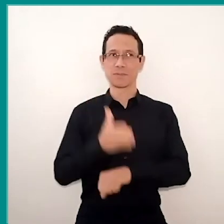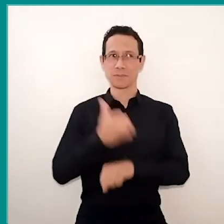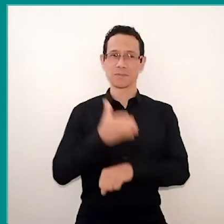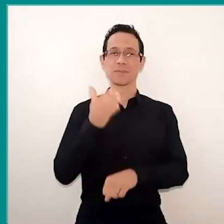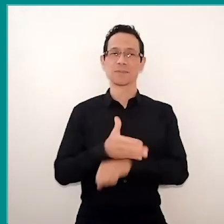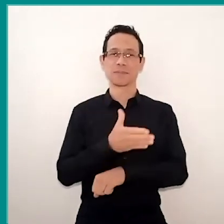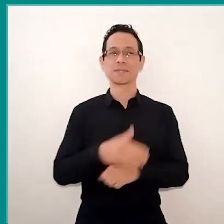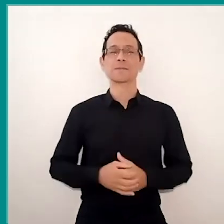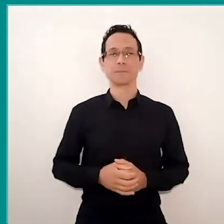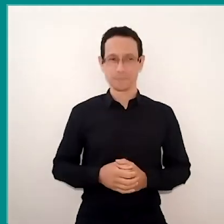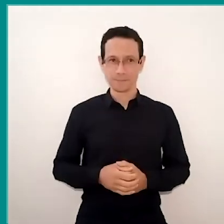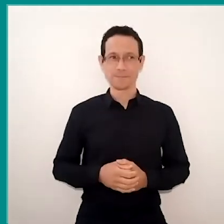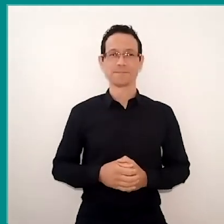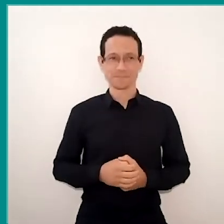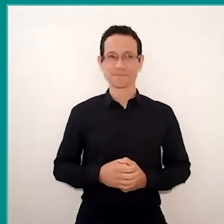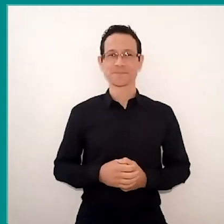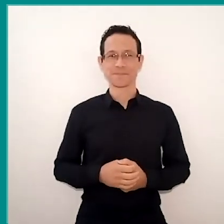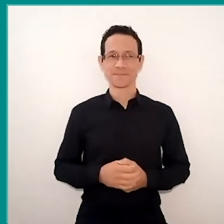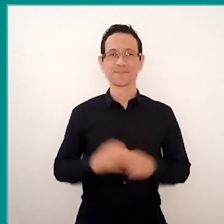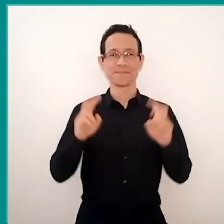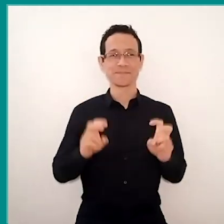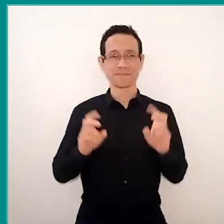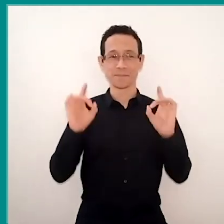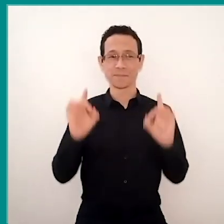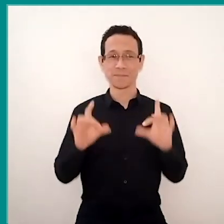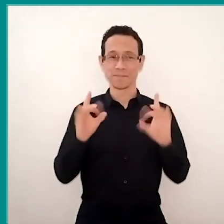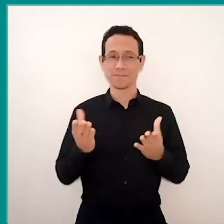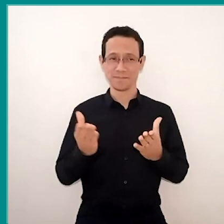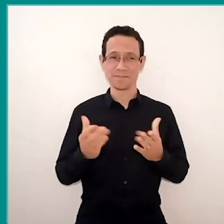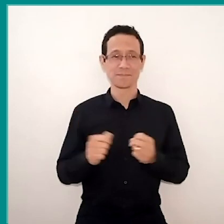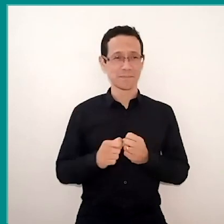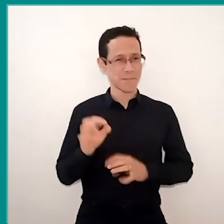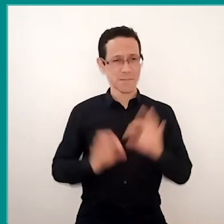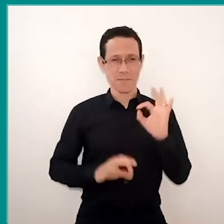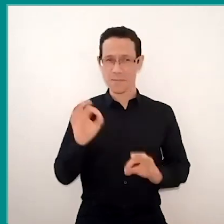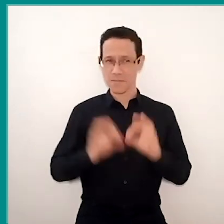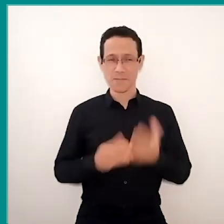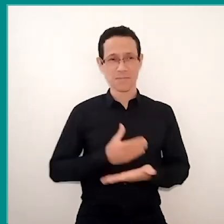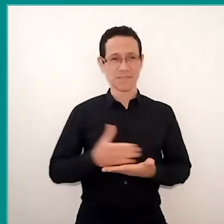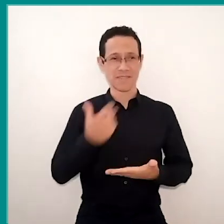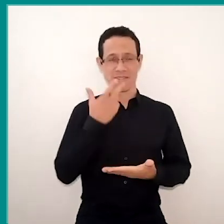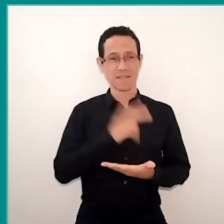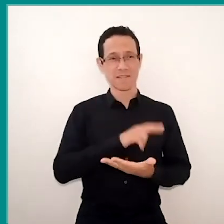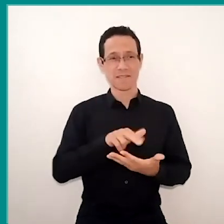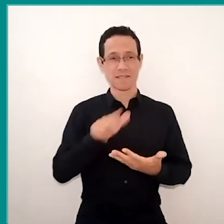despite the issue of privilege that you did very well to quote in the beginning, considering these enormously inequalities